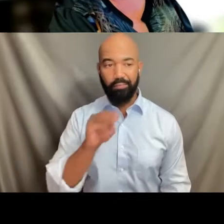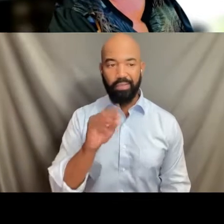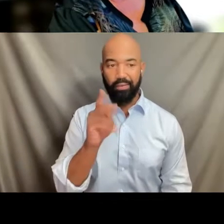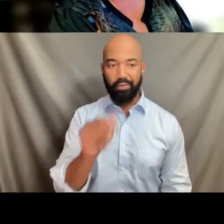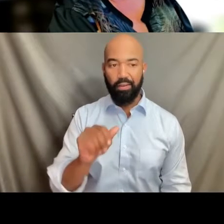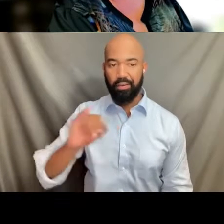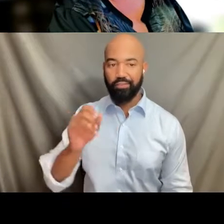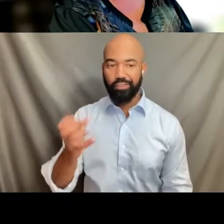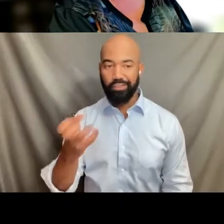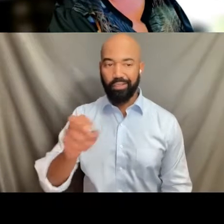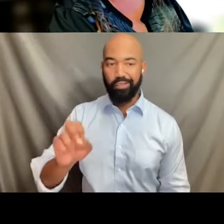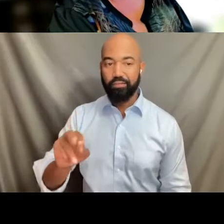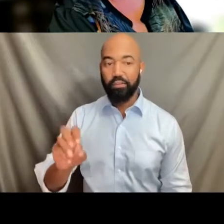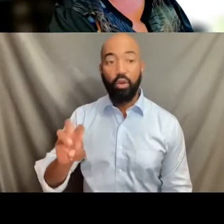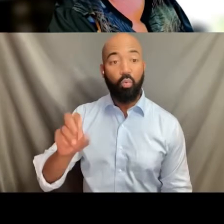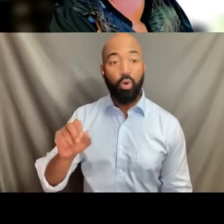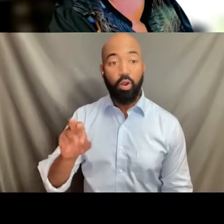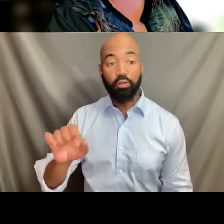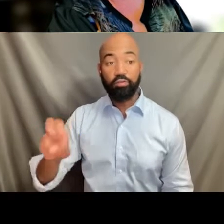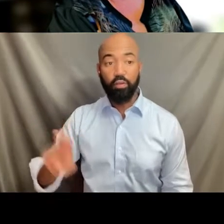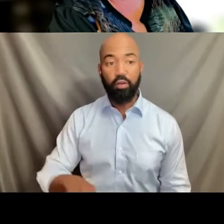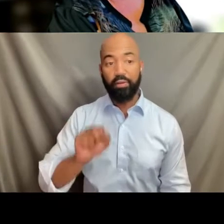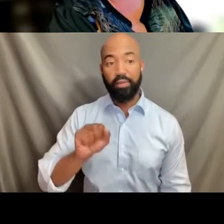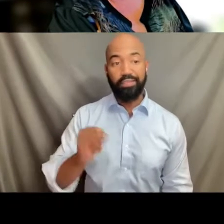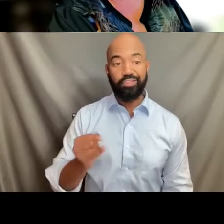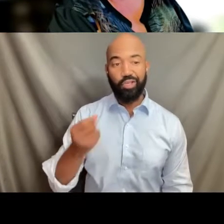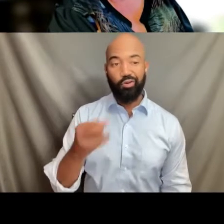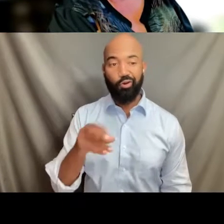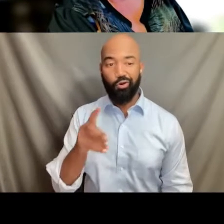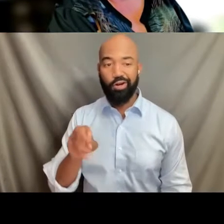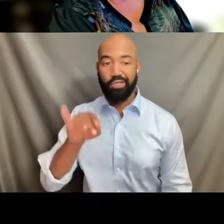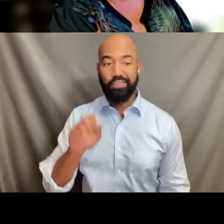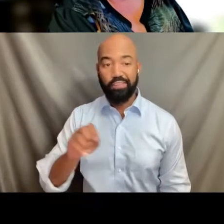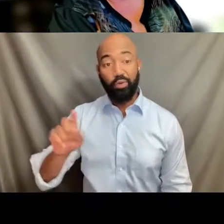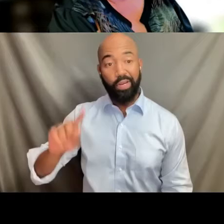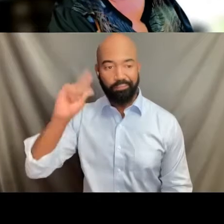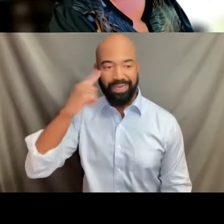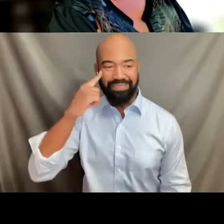AJ Hardie in Madison, and Jason Soules in Chippewa Falls.